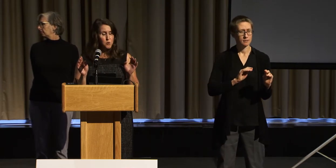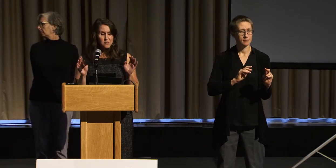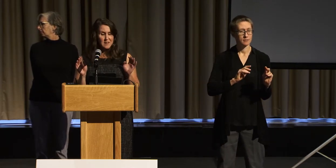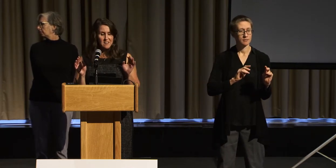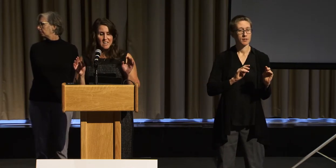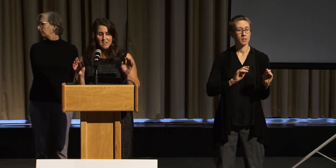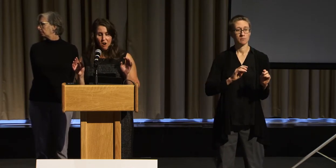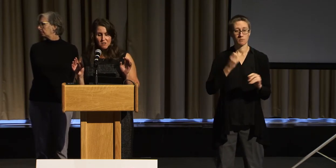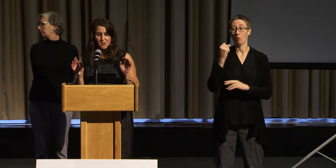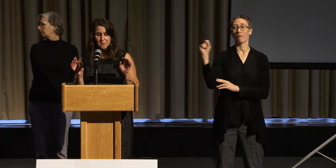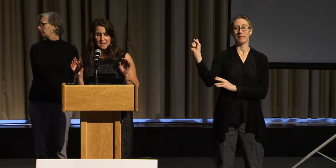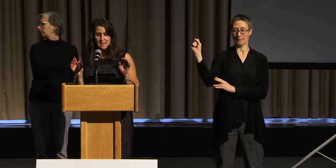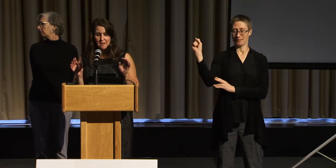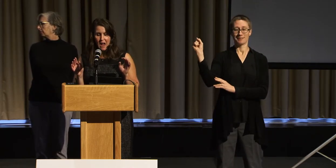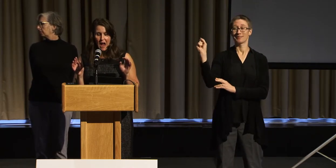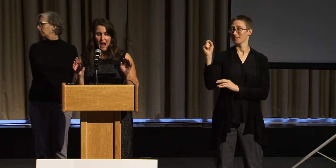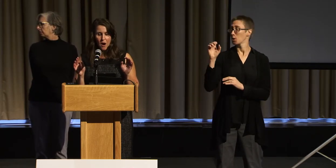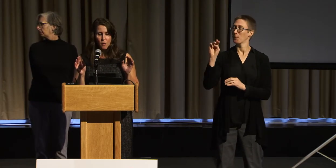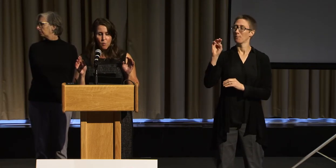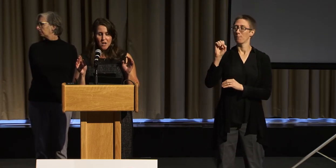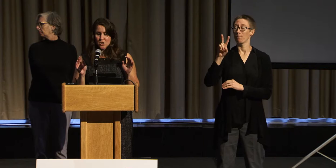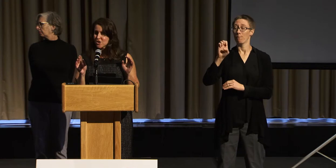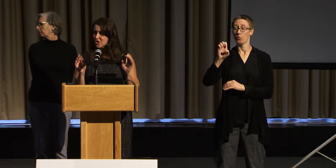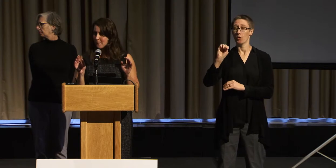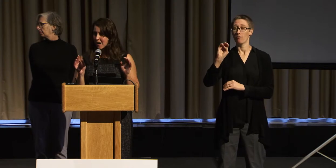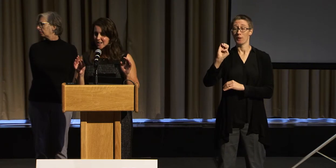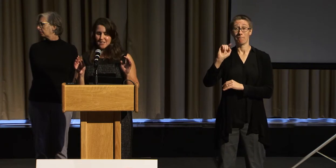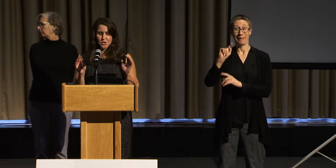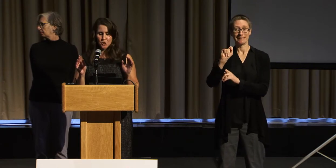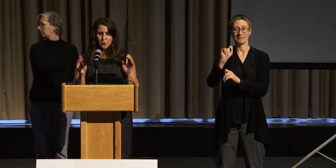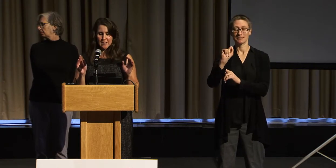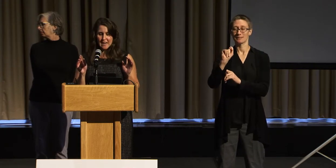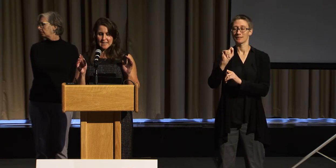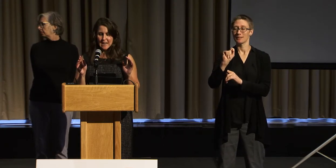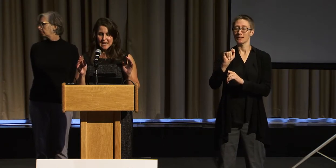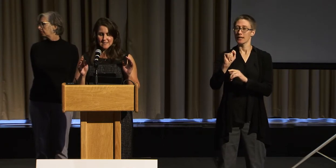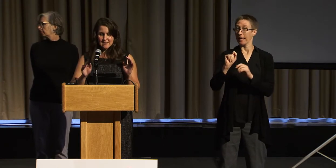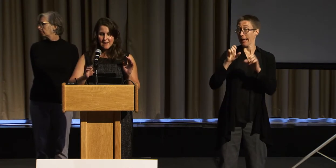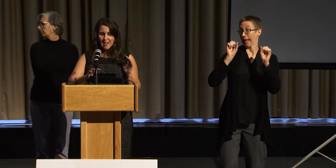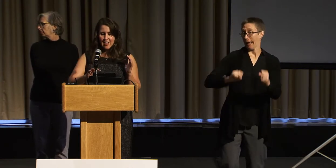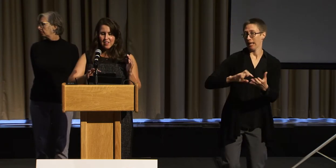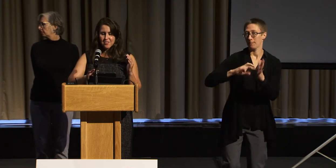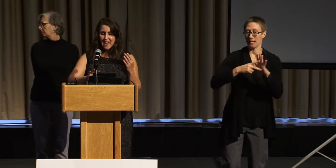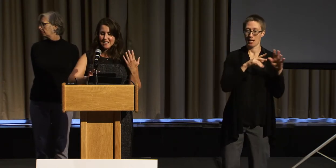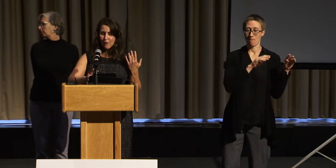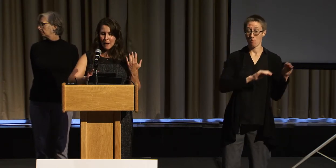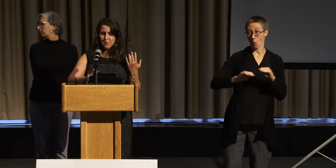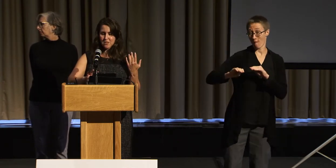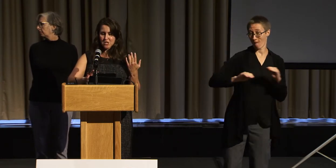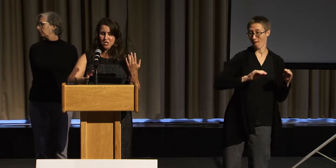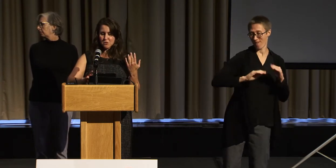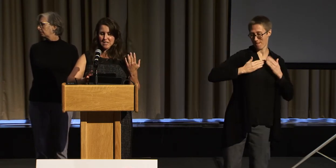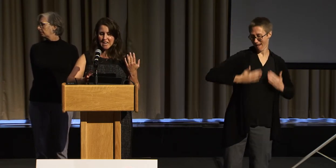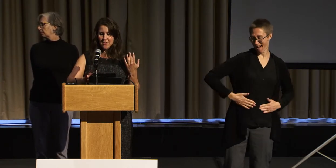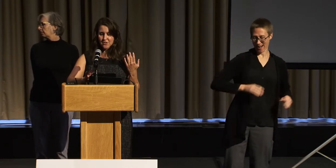Movement can also mean how one uses their body to create dance. That's how I put the two together